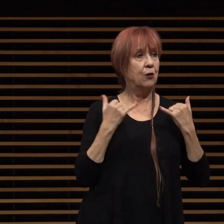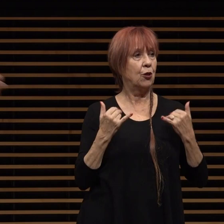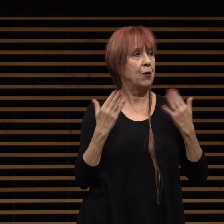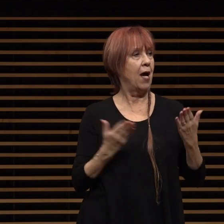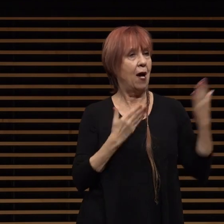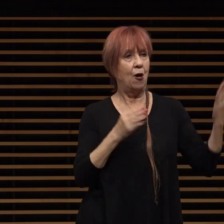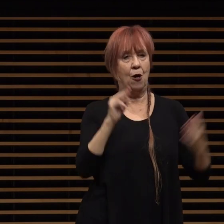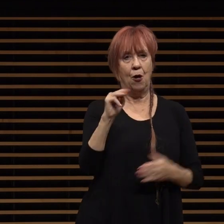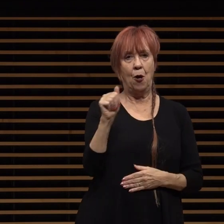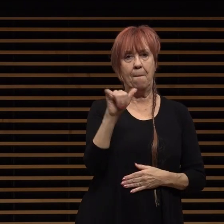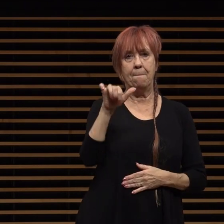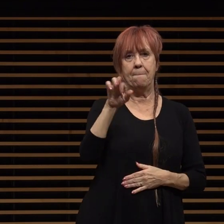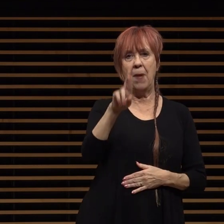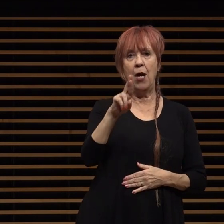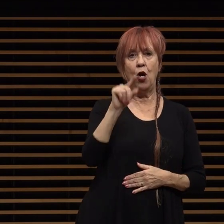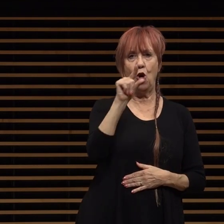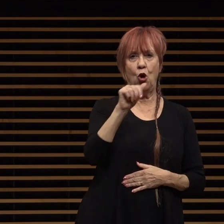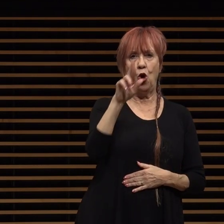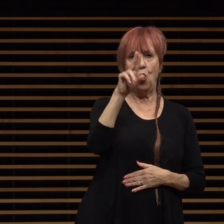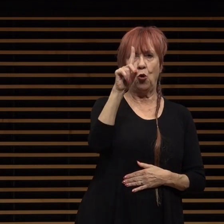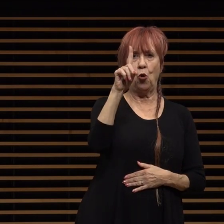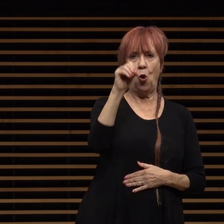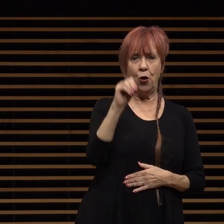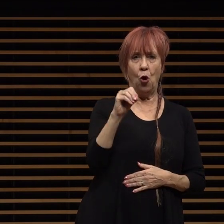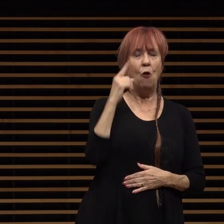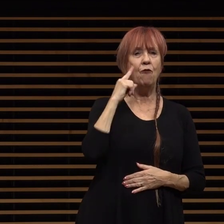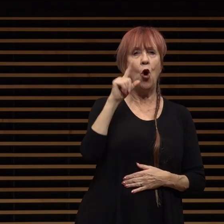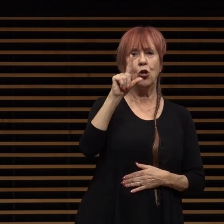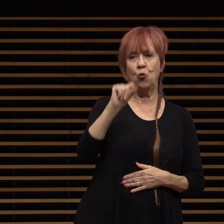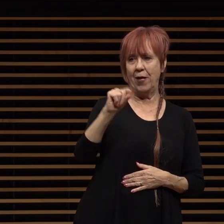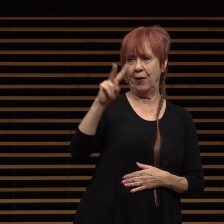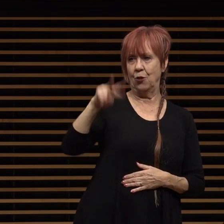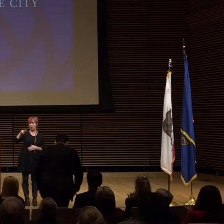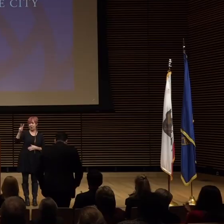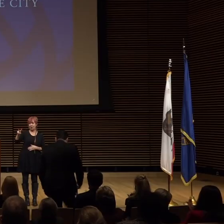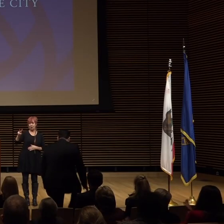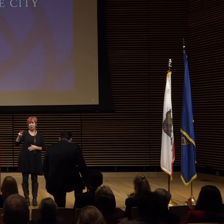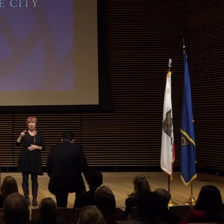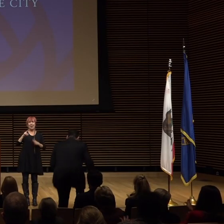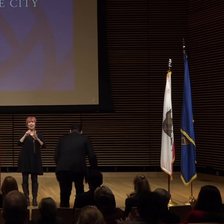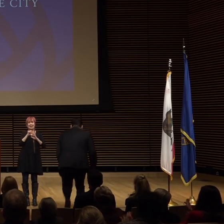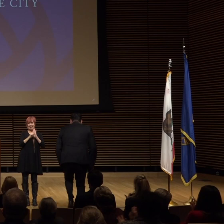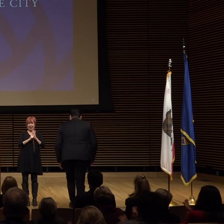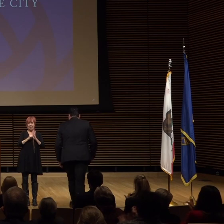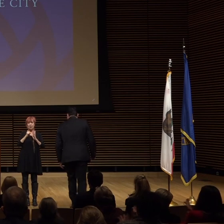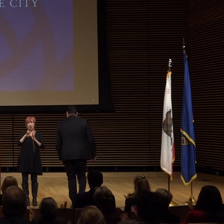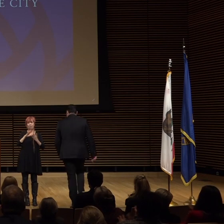mayor gordo for the 2022 state of the city address victor